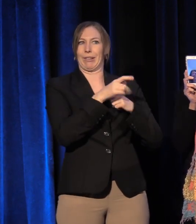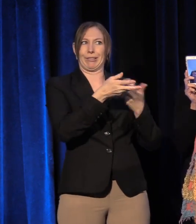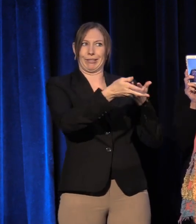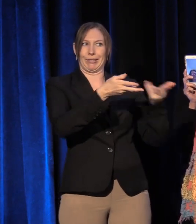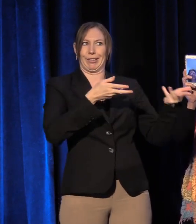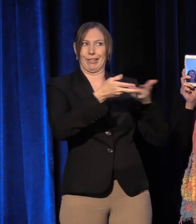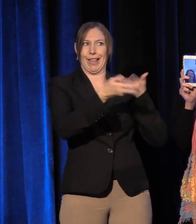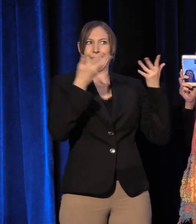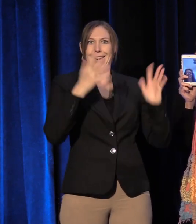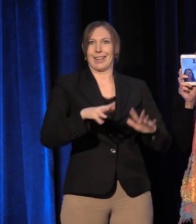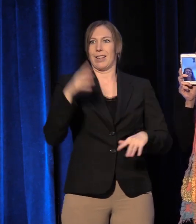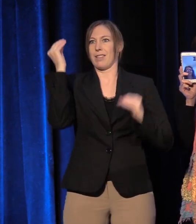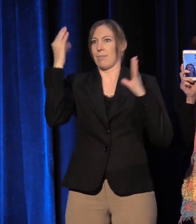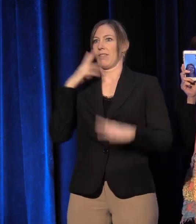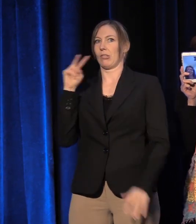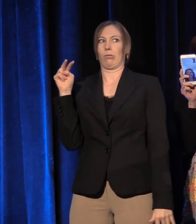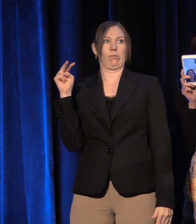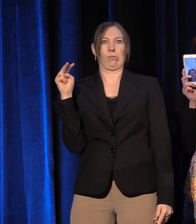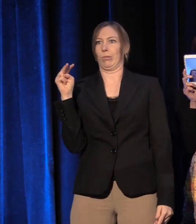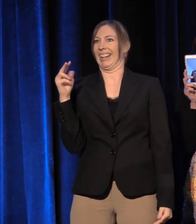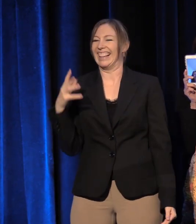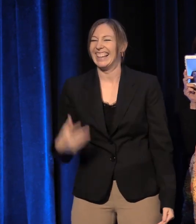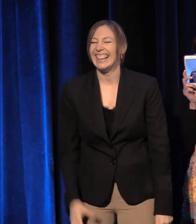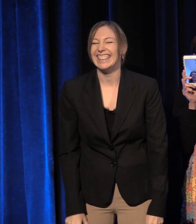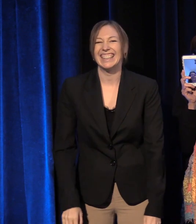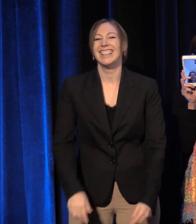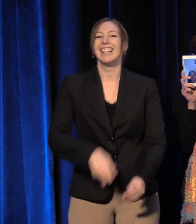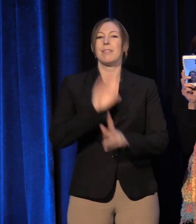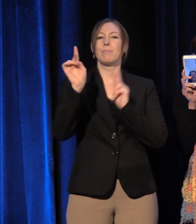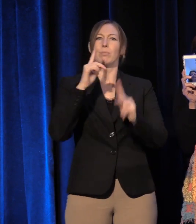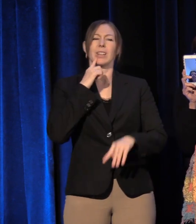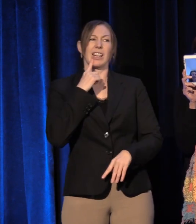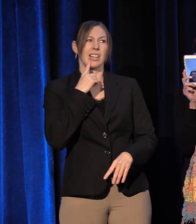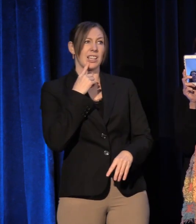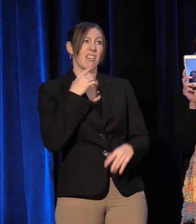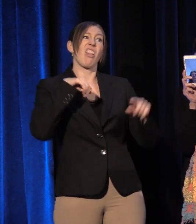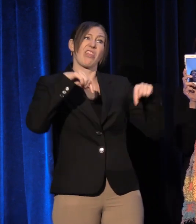and the knowing glances between folks that say, are we really on this panel again?